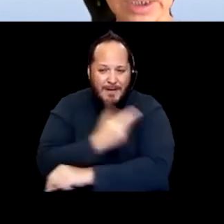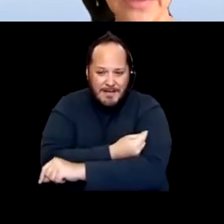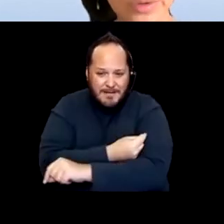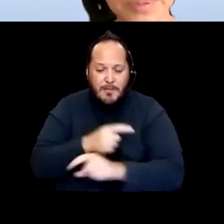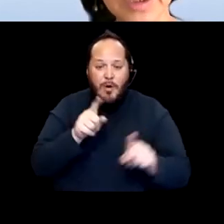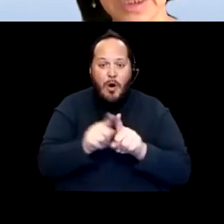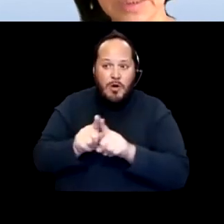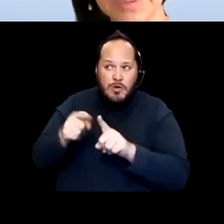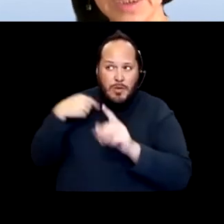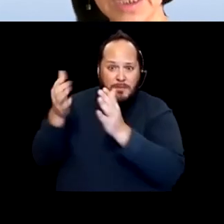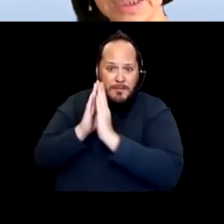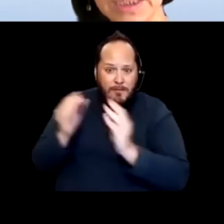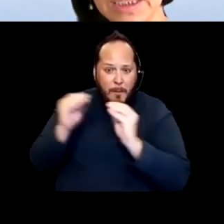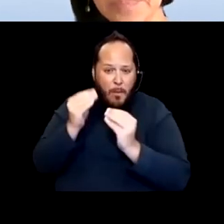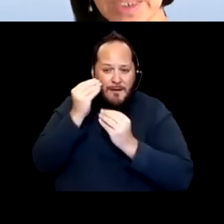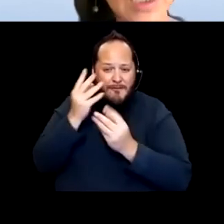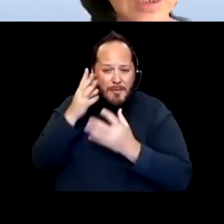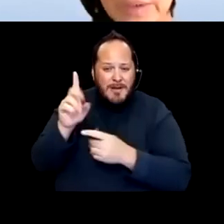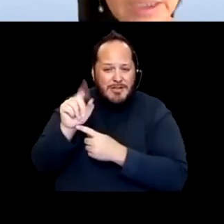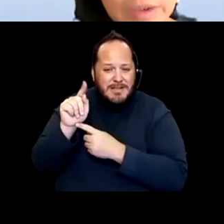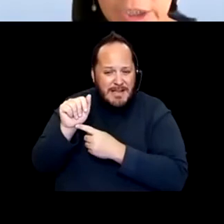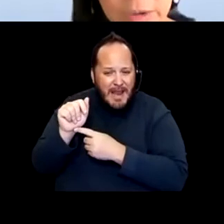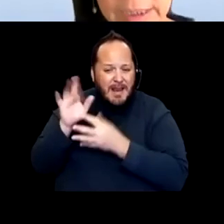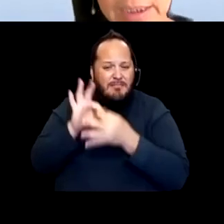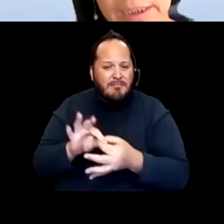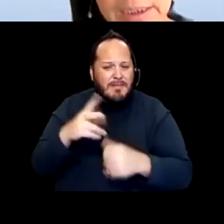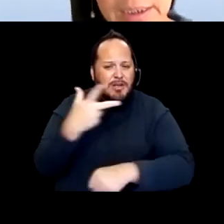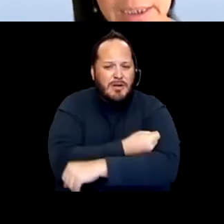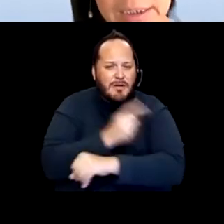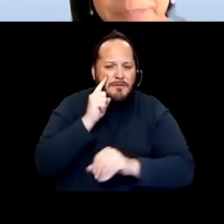of older persons and people of disabilities. Including intersectional race and ethnicity data.